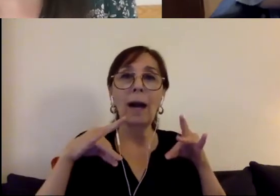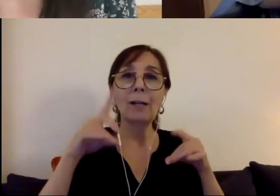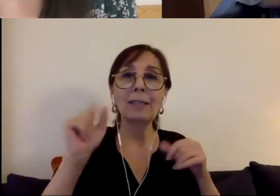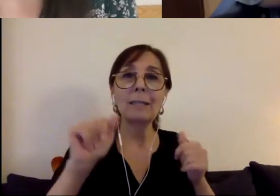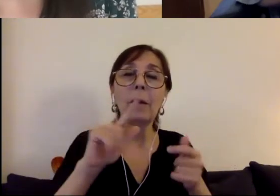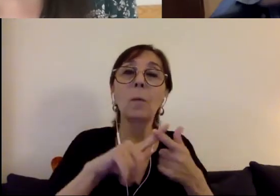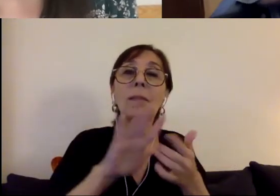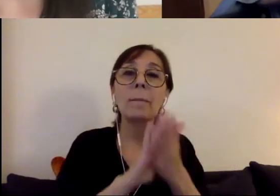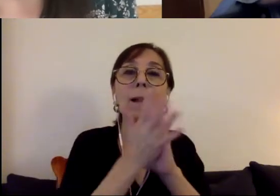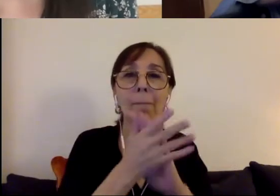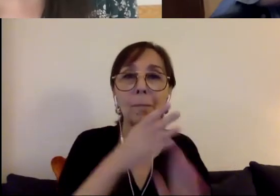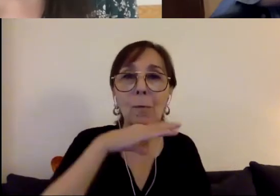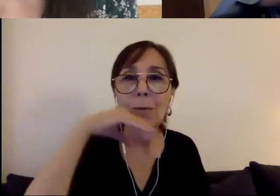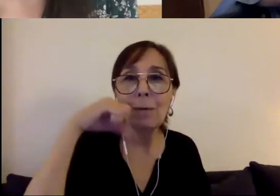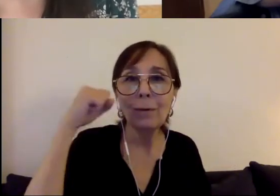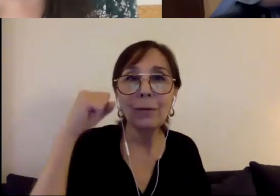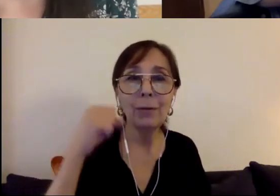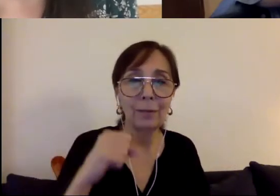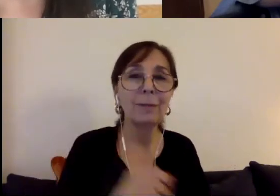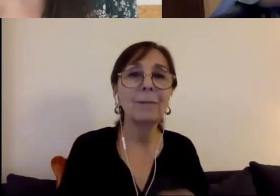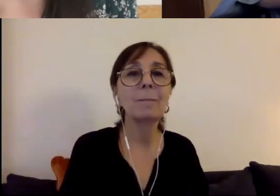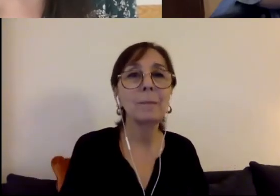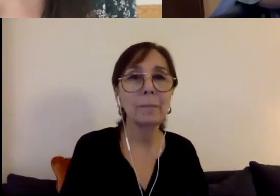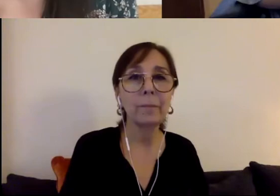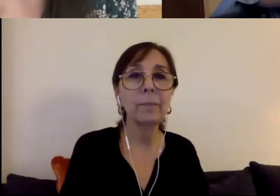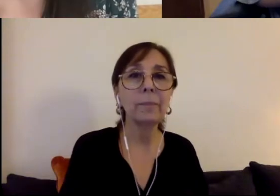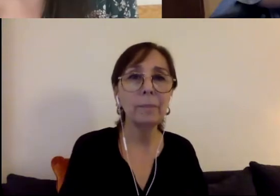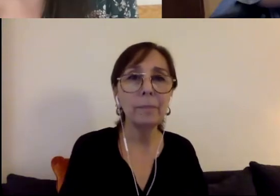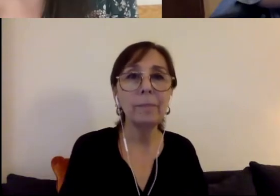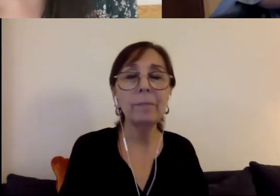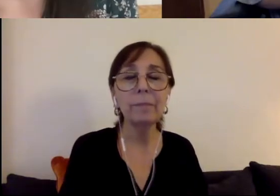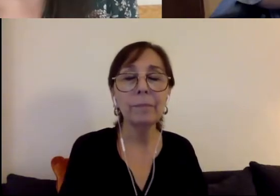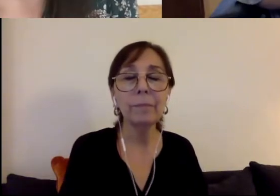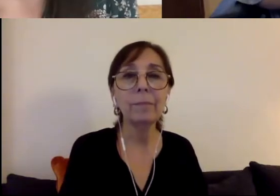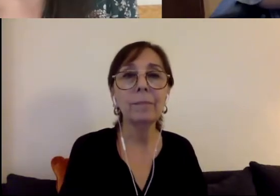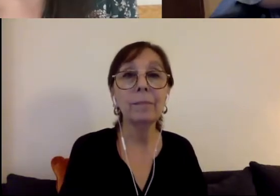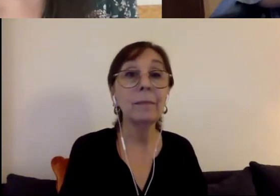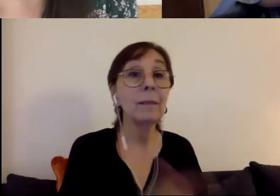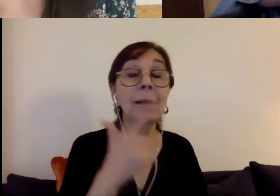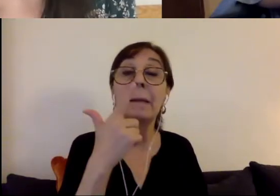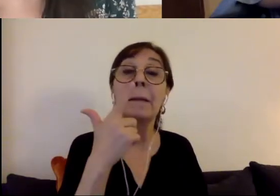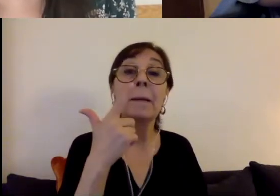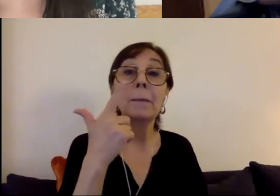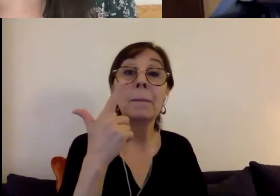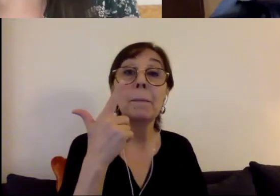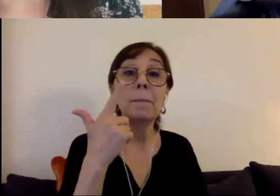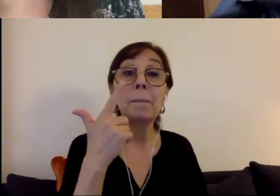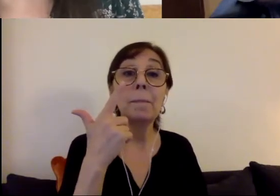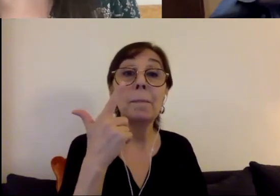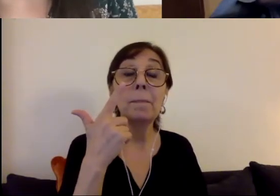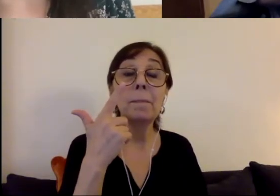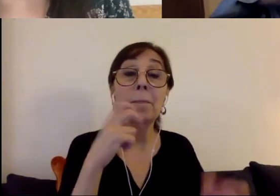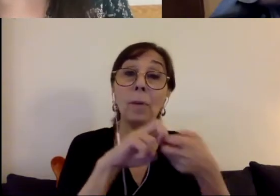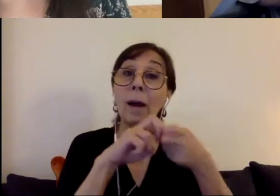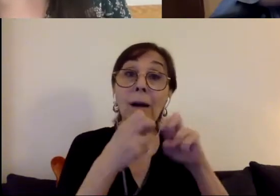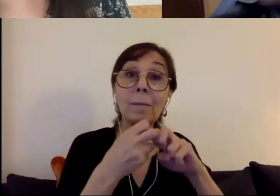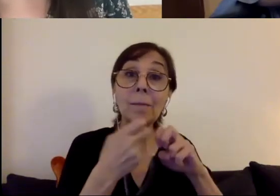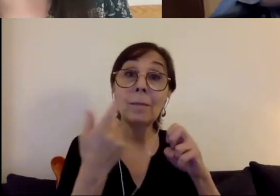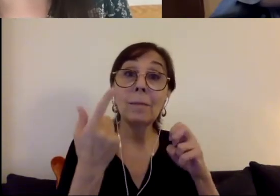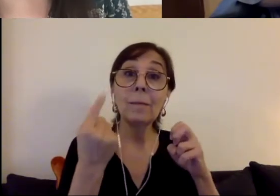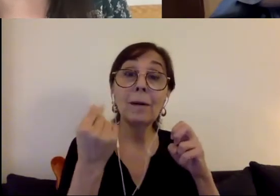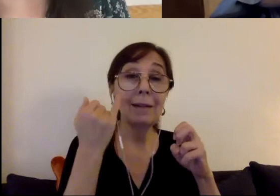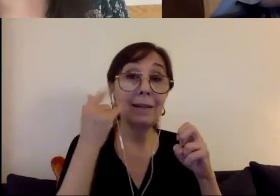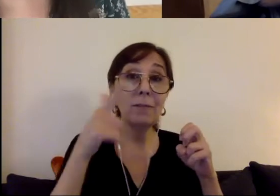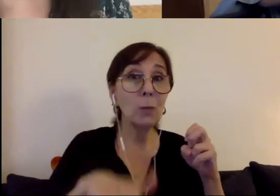And one of the big problems is, when you're raised in a society where